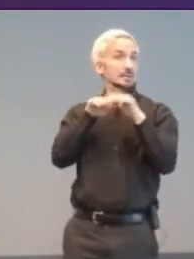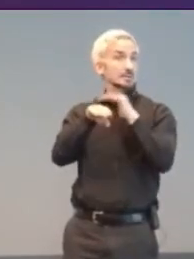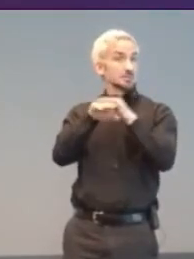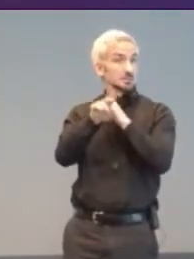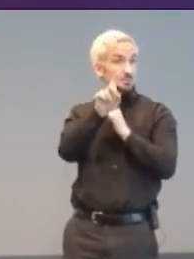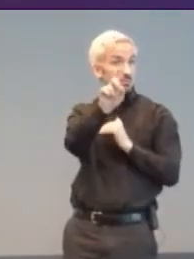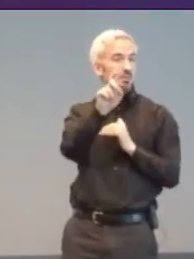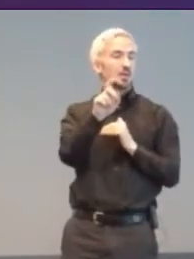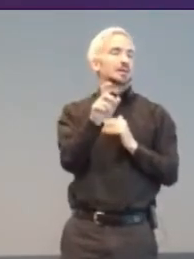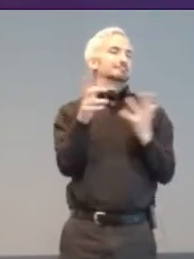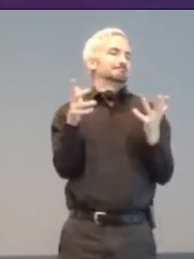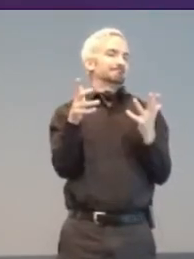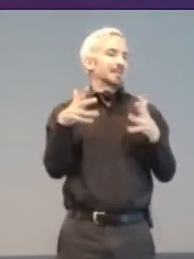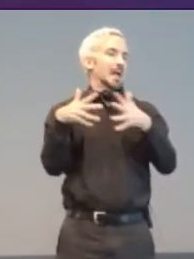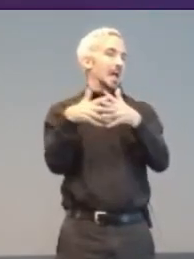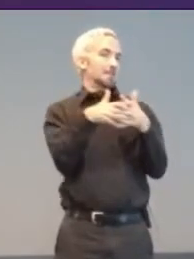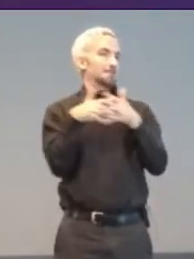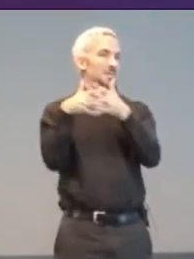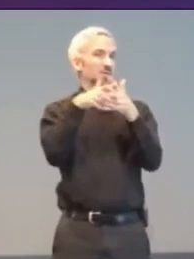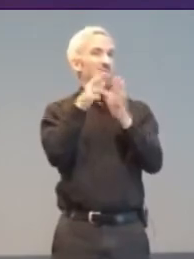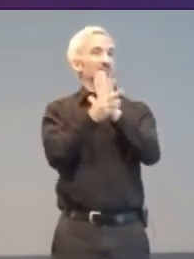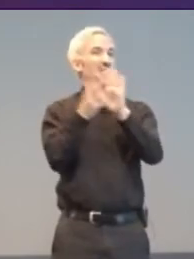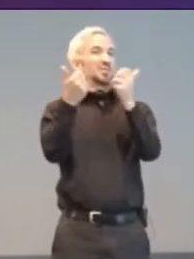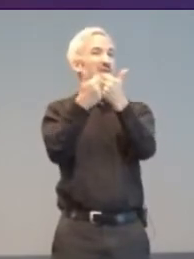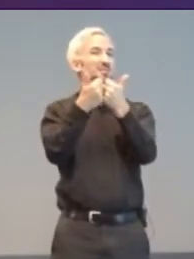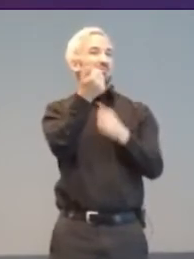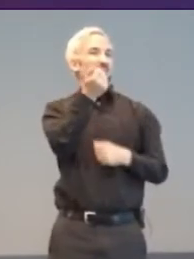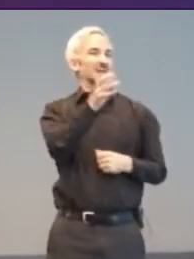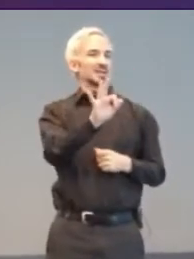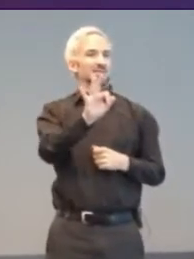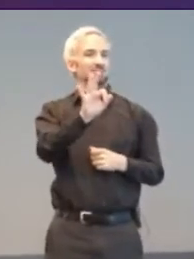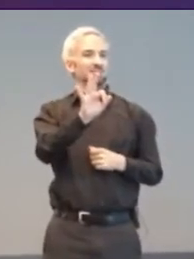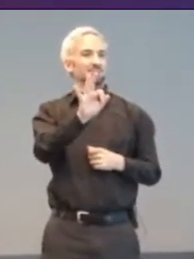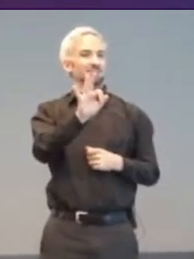the [North] American video game crash of 1983 stopped it all in its tracks.